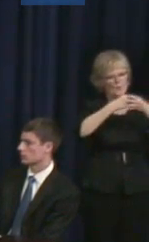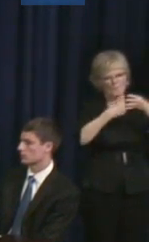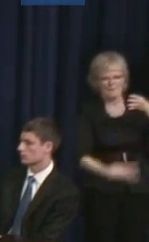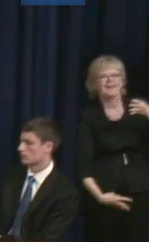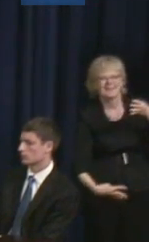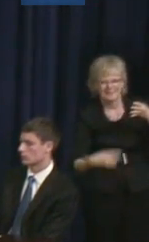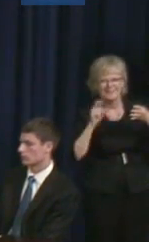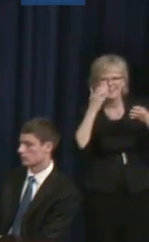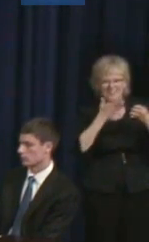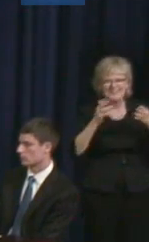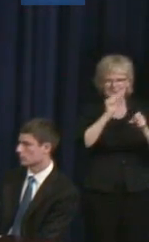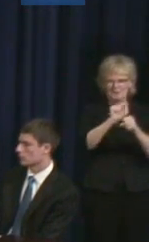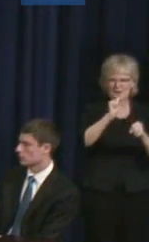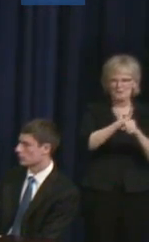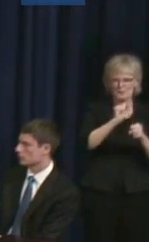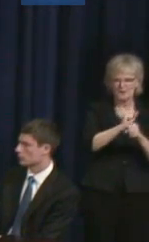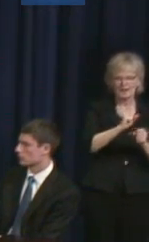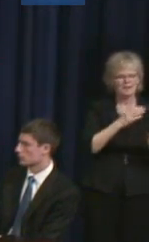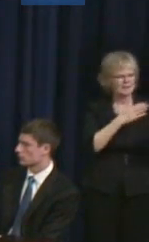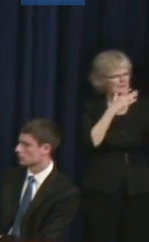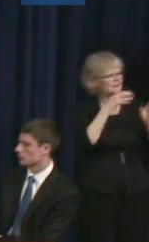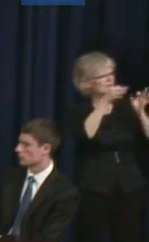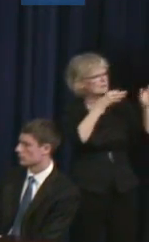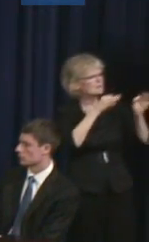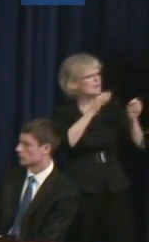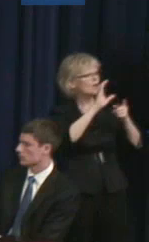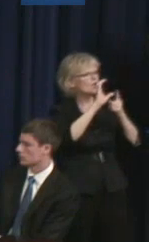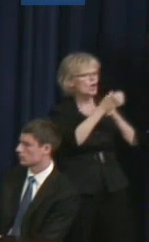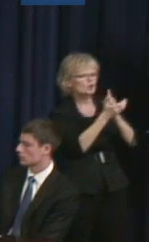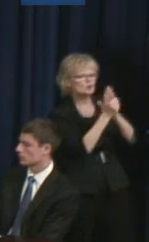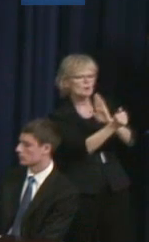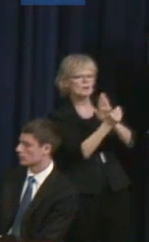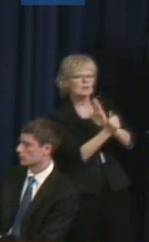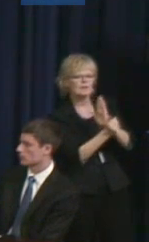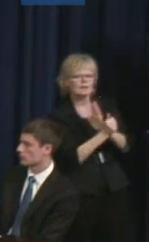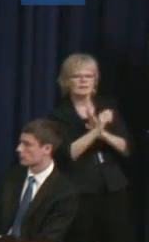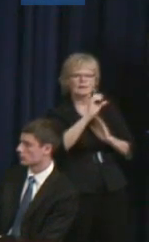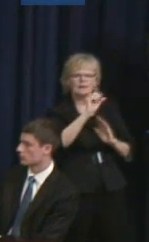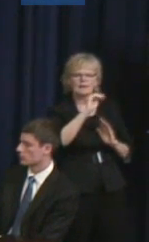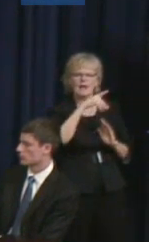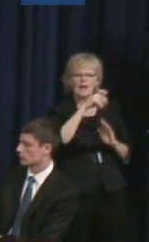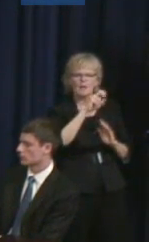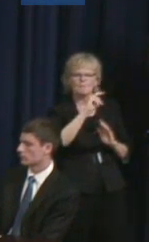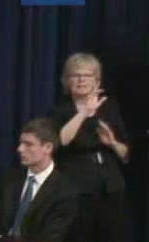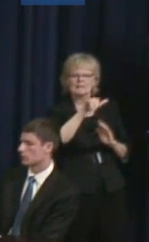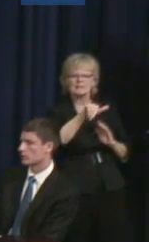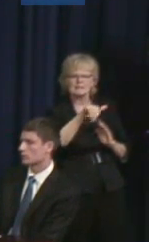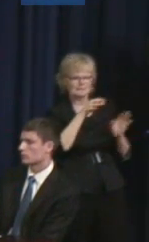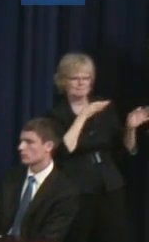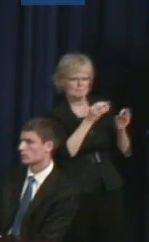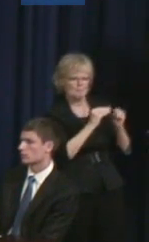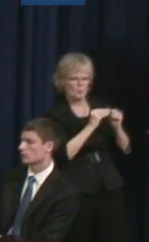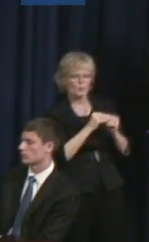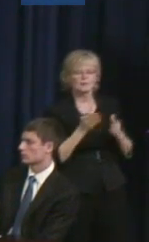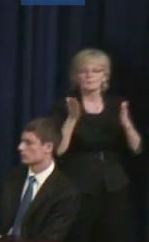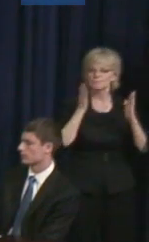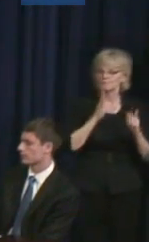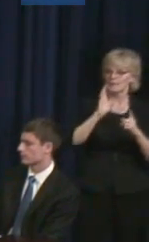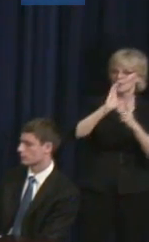work on. Judith Heumann: Could you talk a little bit more about cultural competencies and what you think we should be doing? Dior Vargas: Sure, absolutely. In terms of cultural competency in my personal